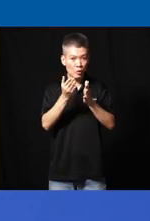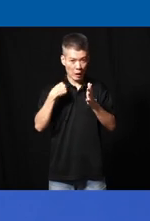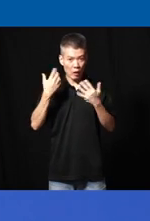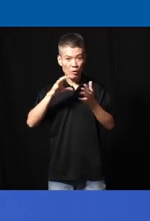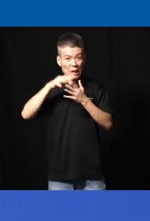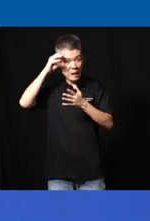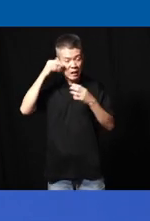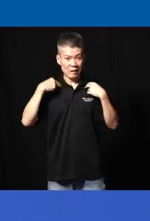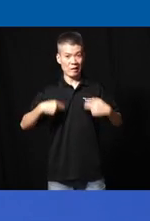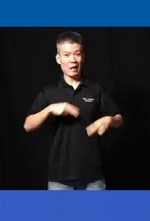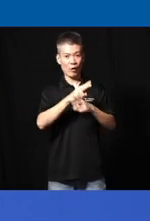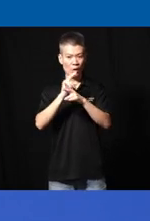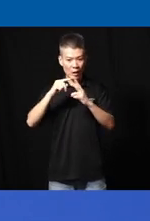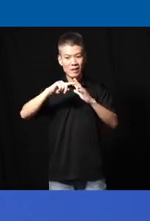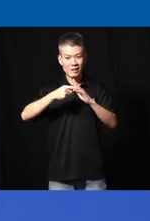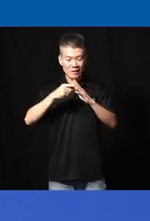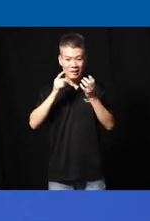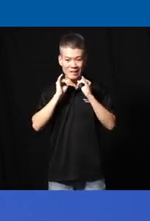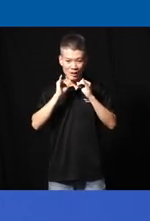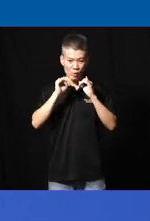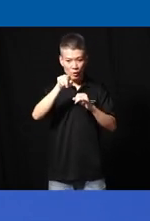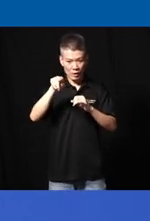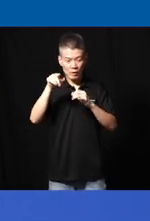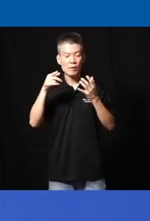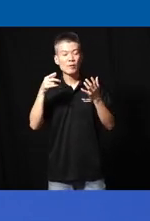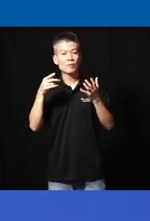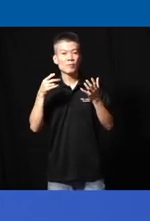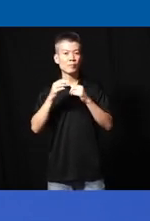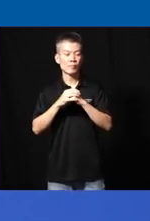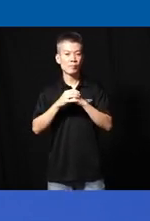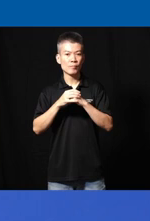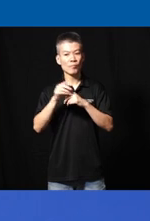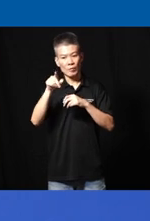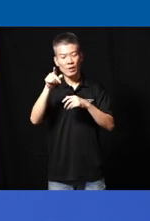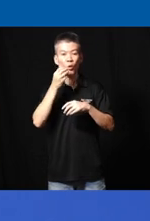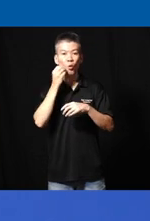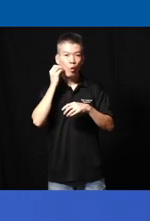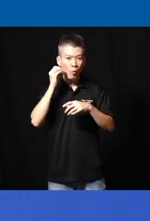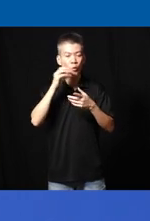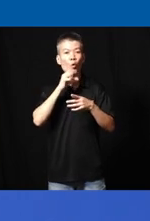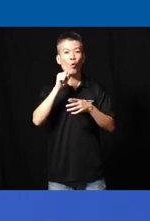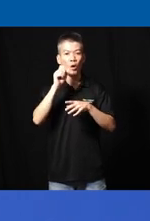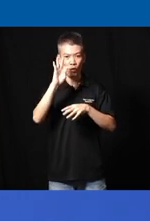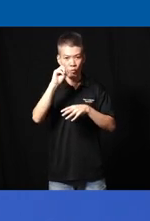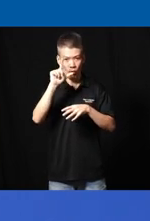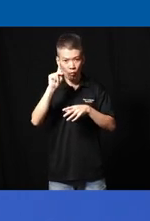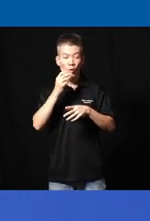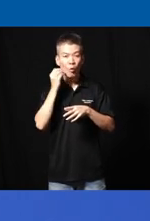learned in healthcare when I begin to interview uh uh homes old folk homes that actually old